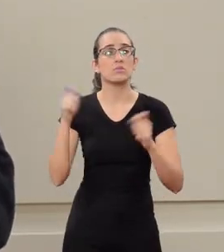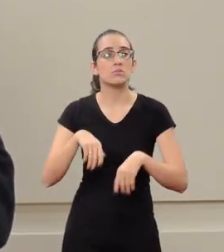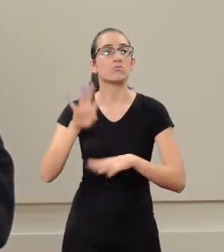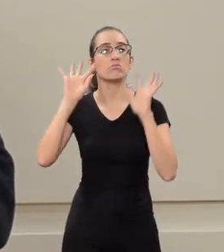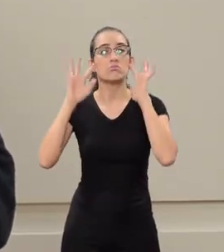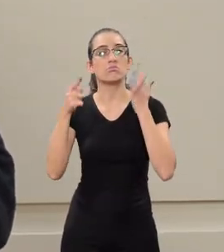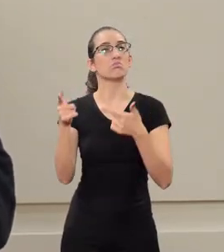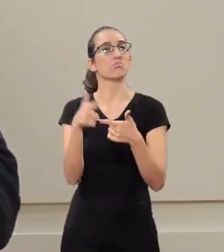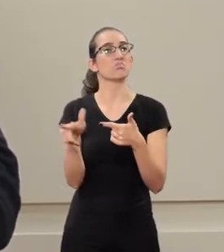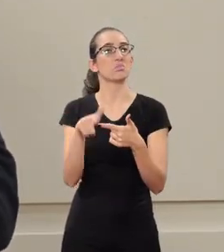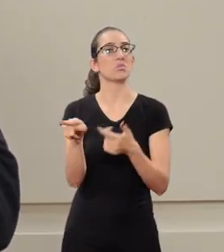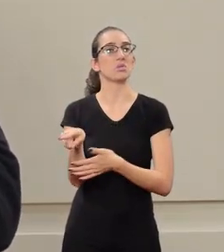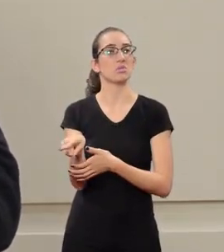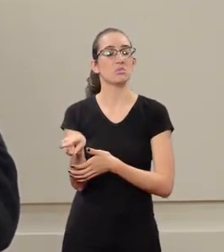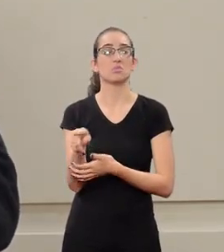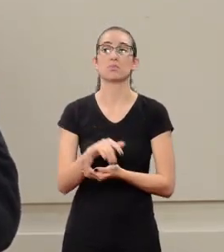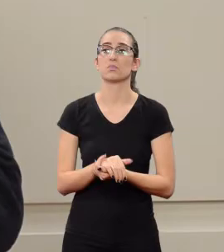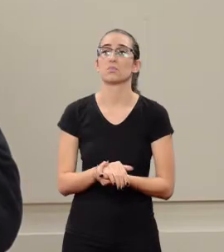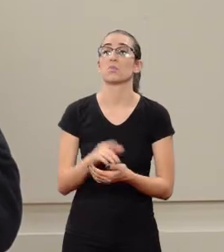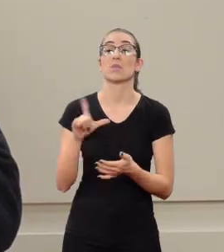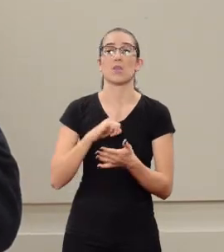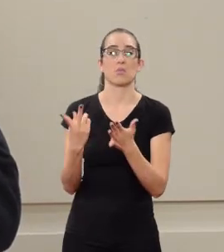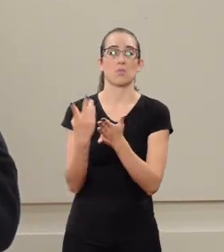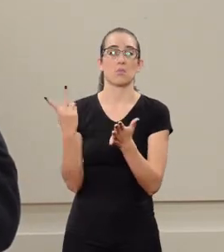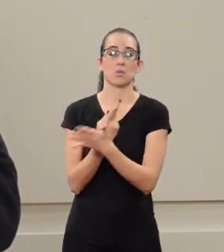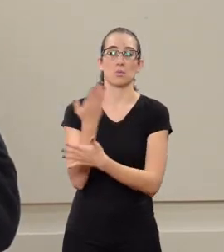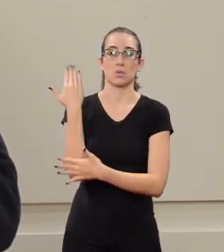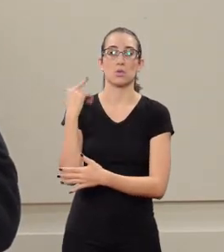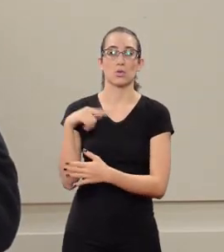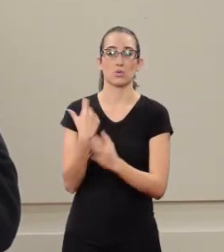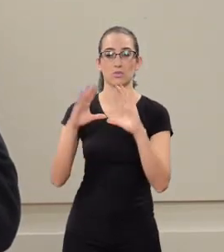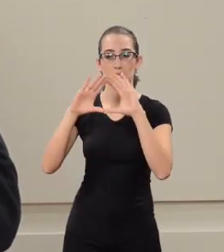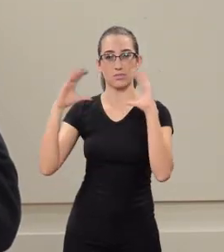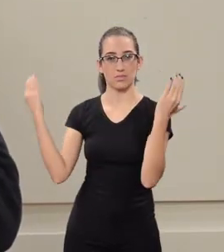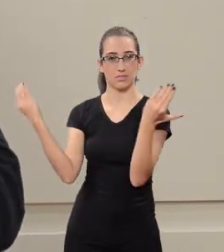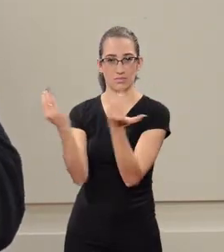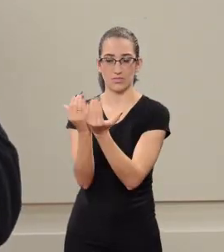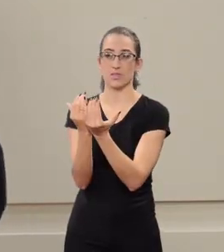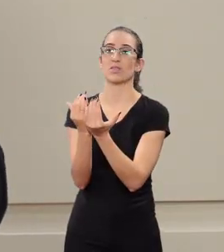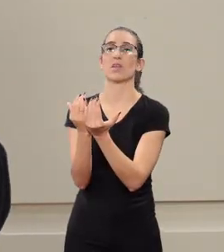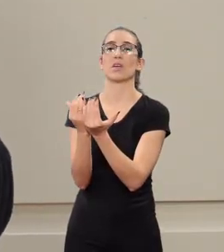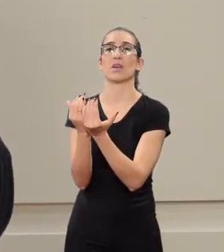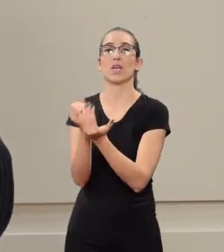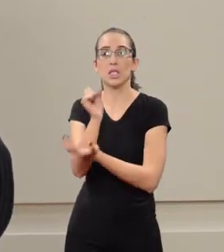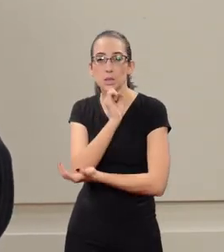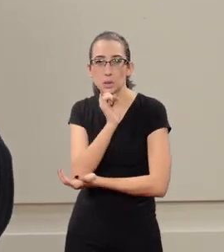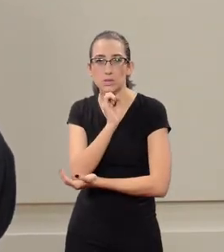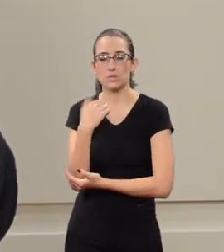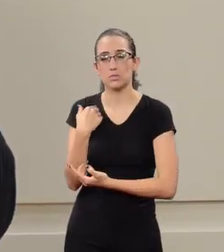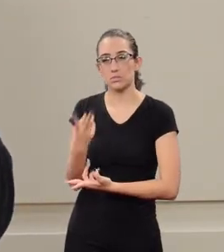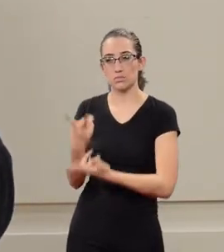We were at this conference about the elderly, and we notice that Law people